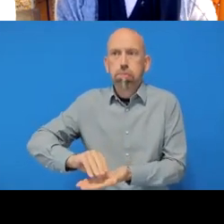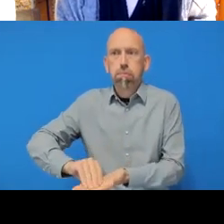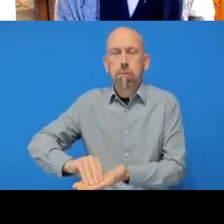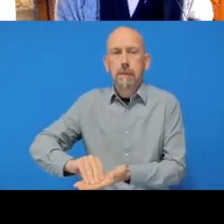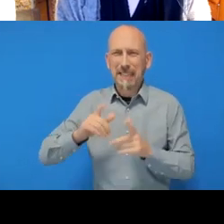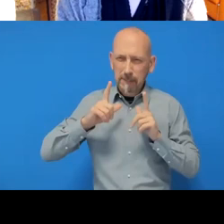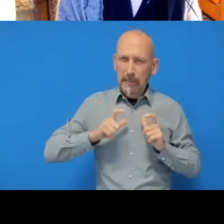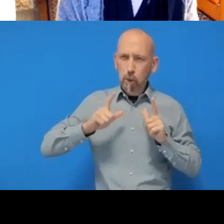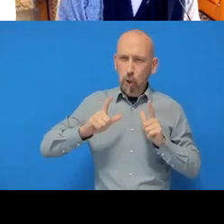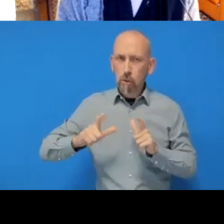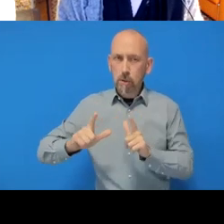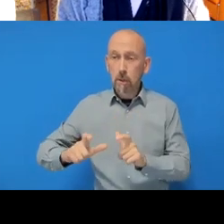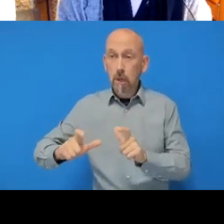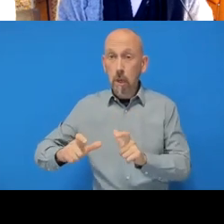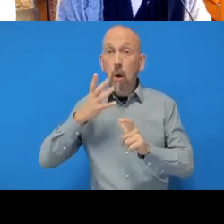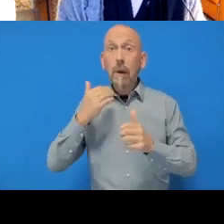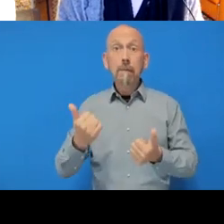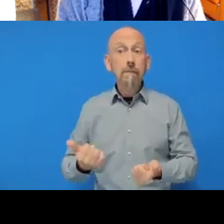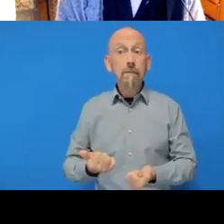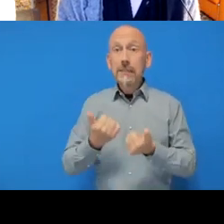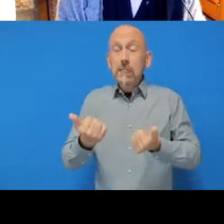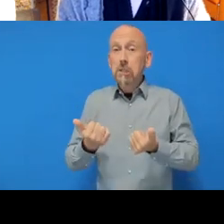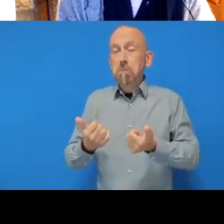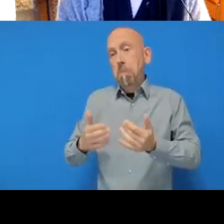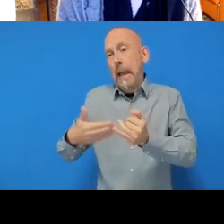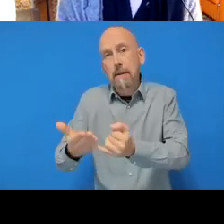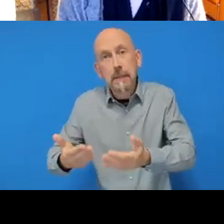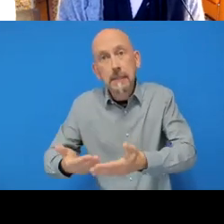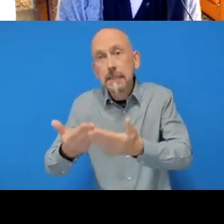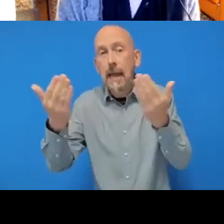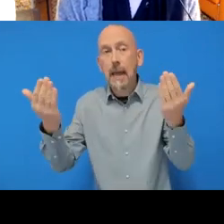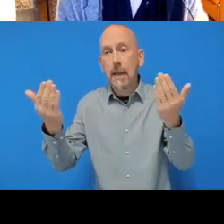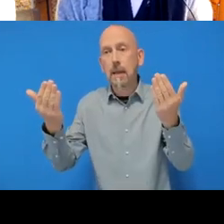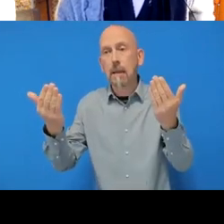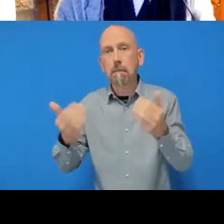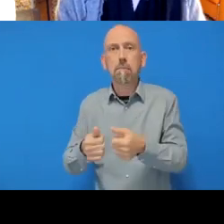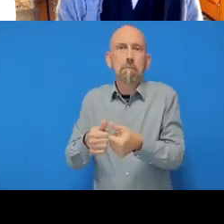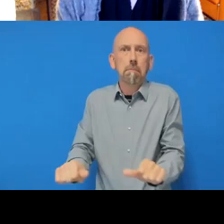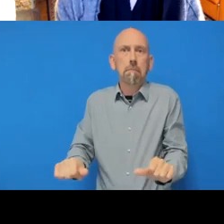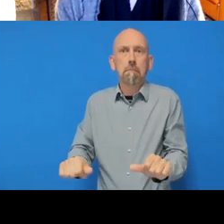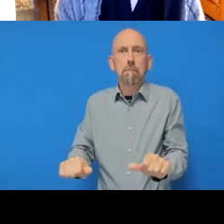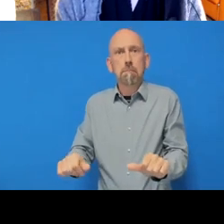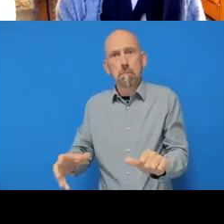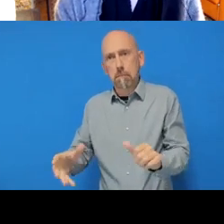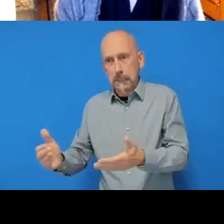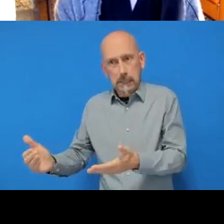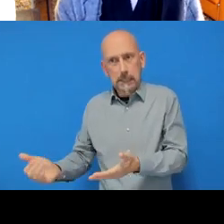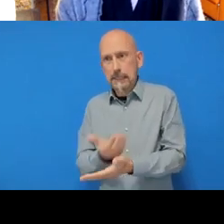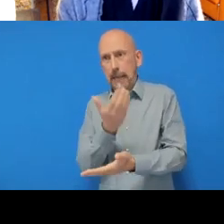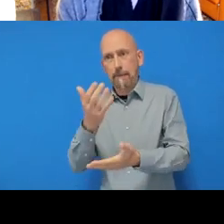and then at the end of the day we're finished, and we want to save our changes, commit our changes one final time,